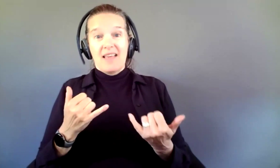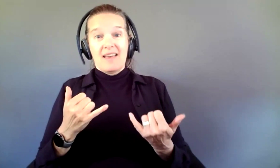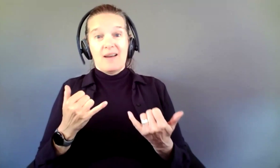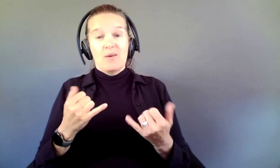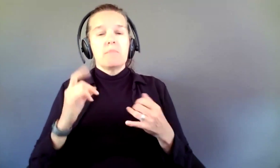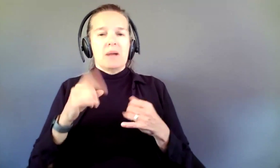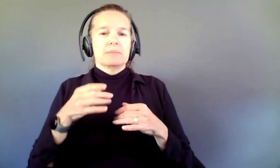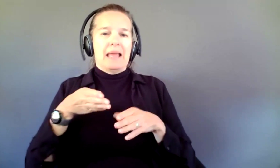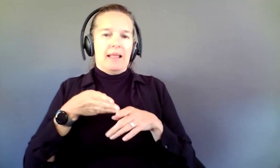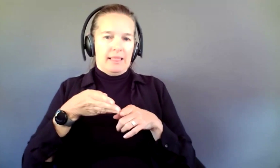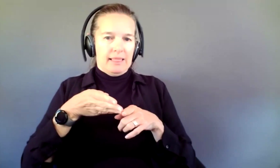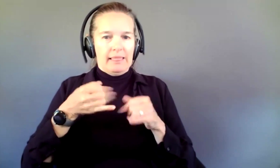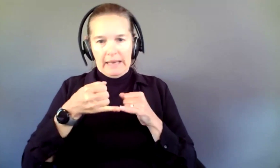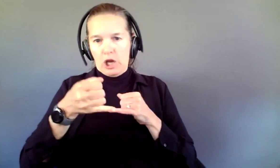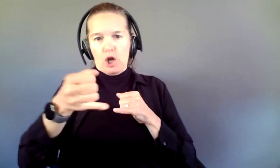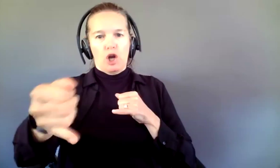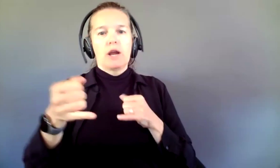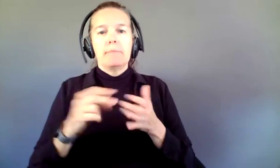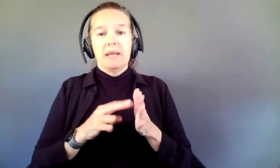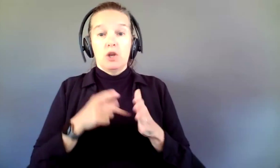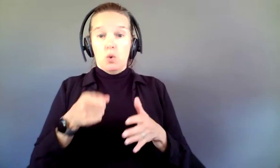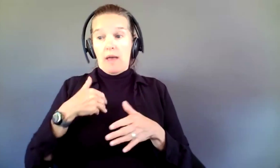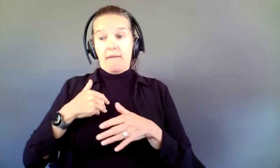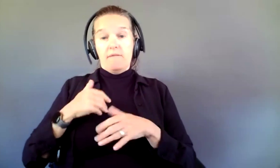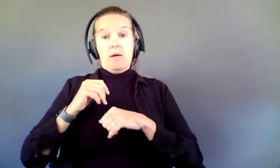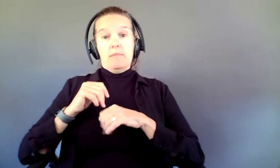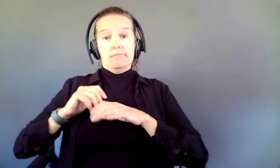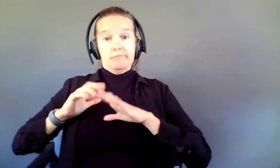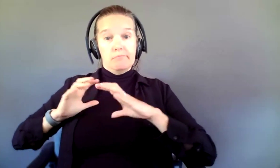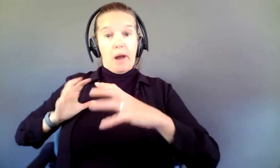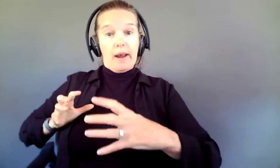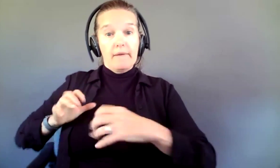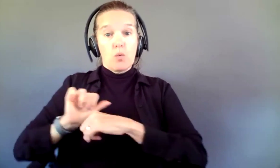You got to demonstrate that you have a body of work over time in one of the two directions.